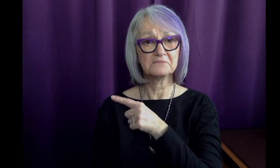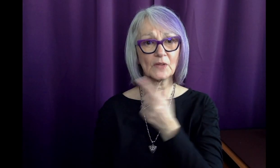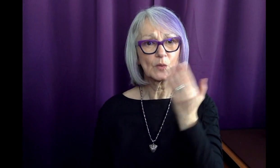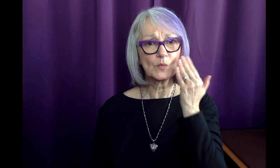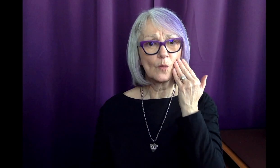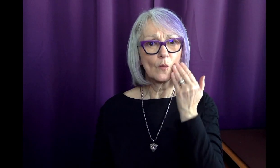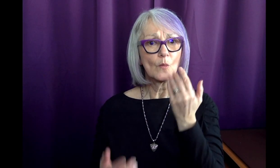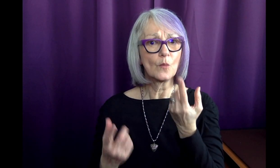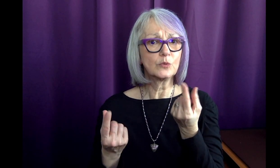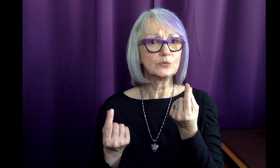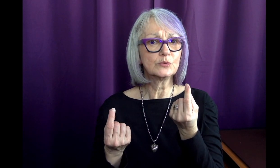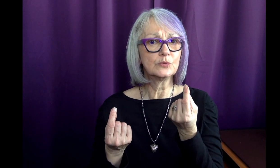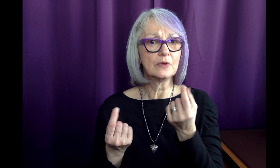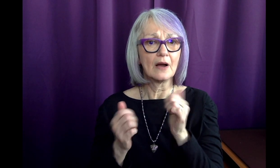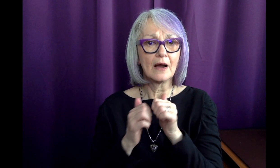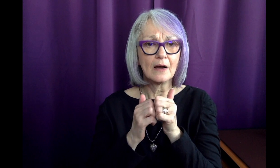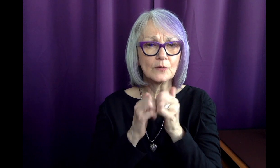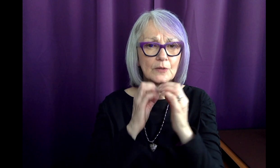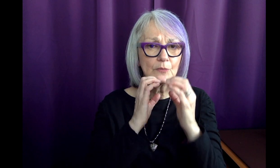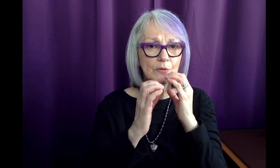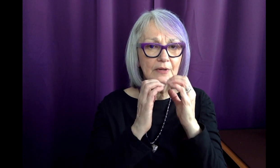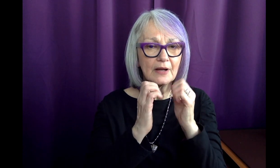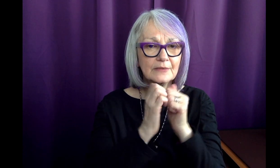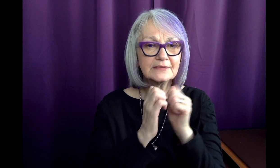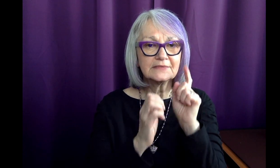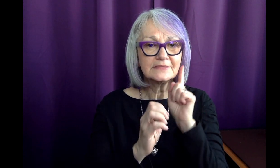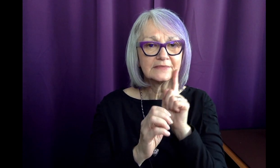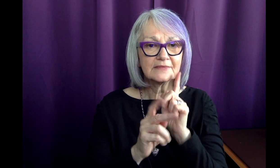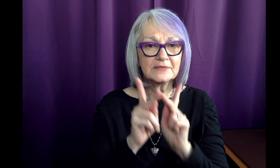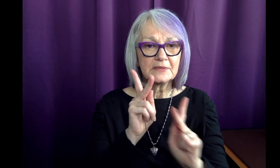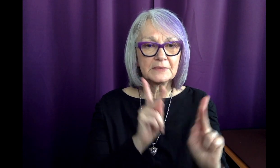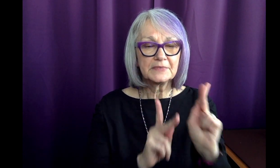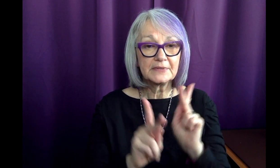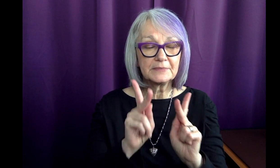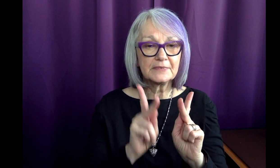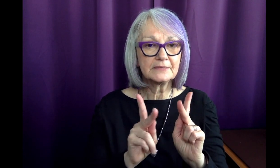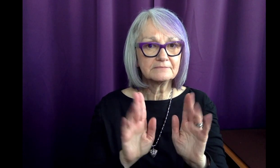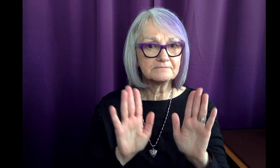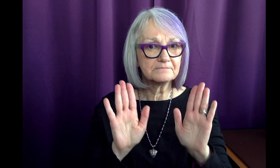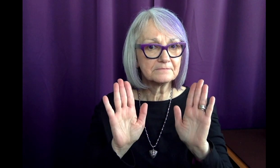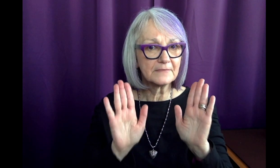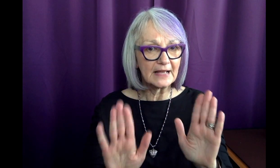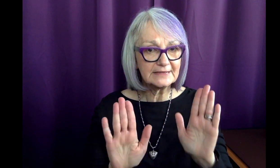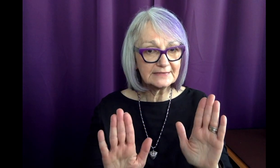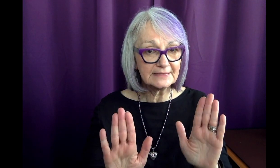Amazingly, Mr. Saint-Gaudens knew how to communicate with Deaf people